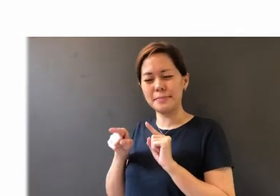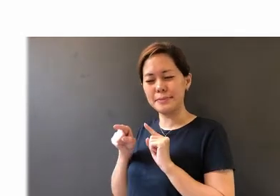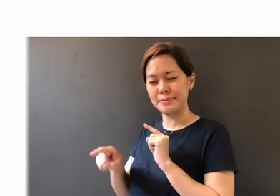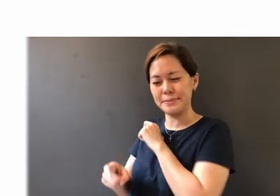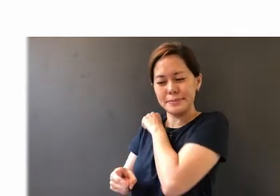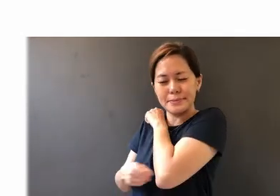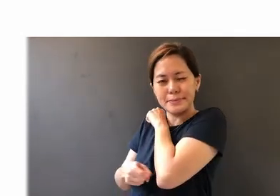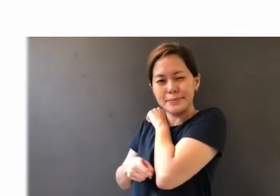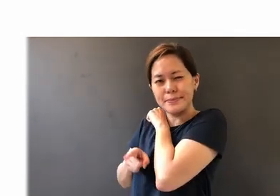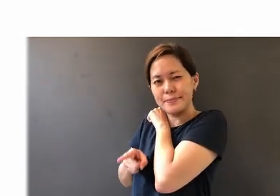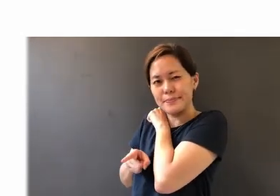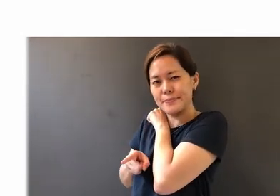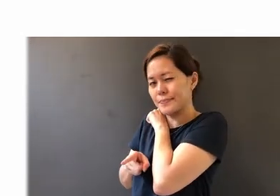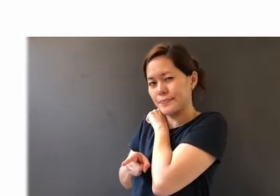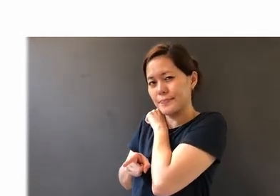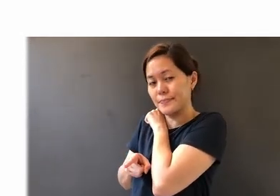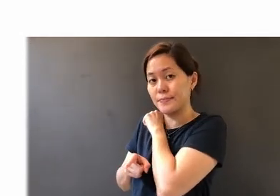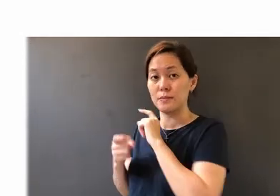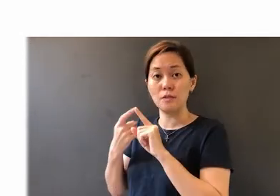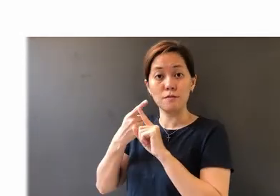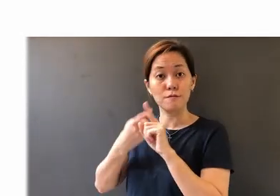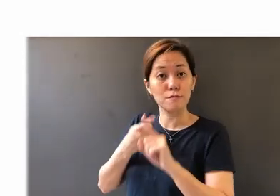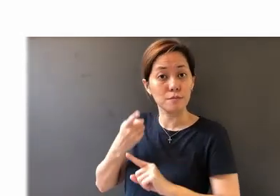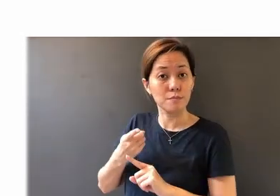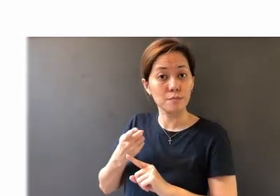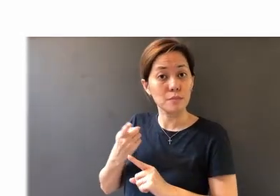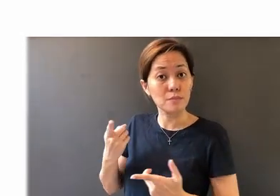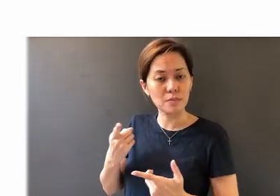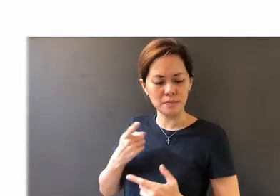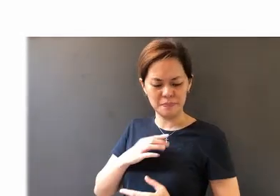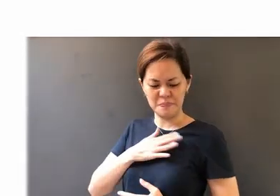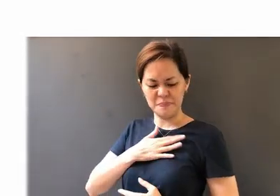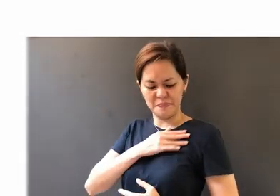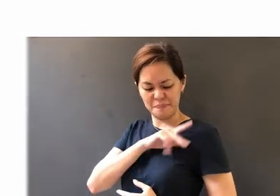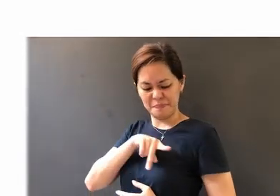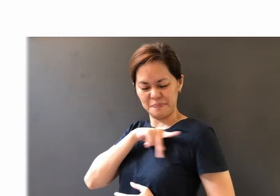temptation, beginning from the personal desires,